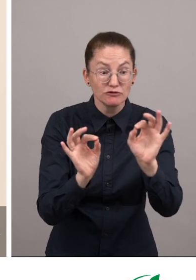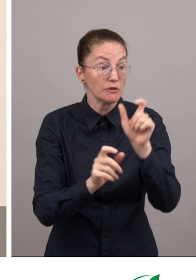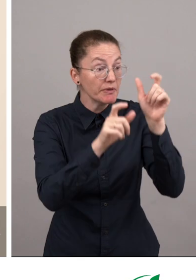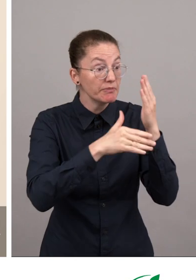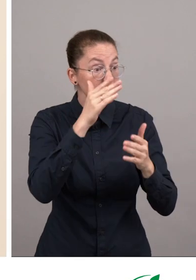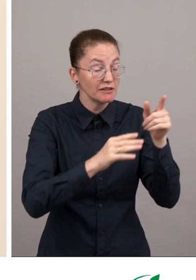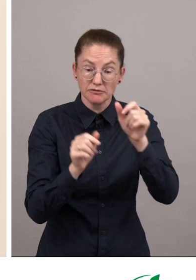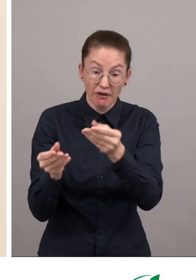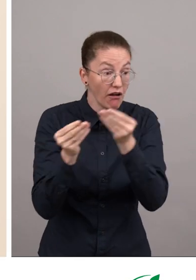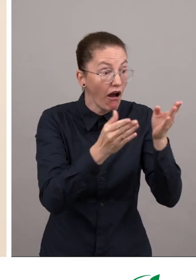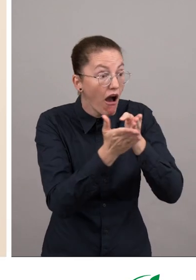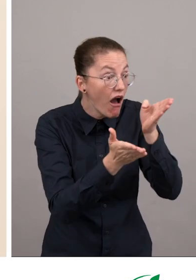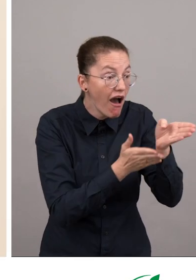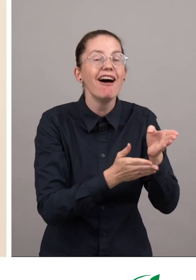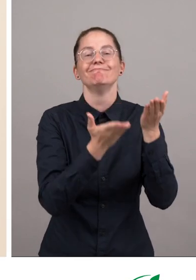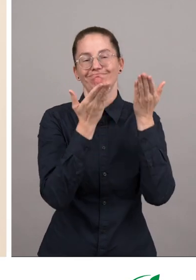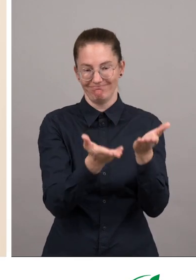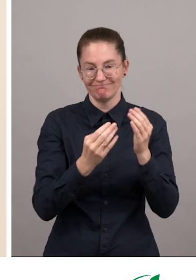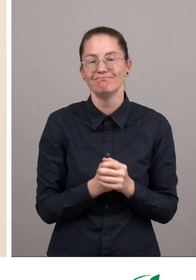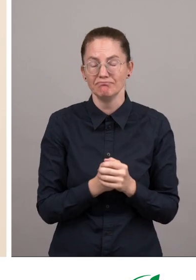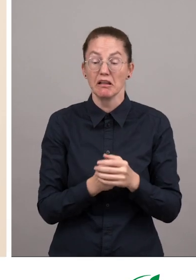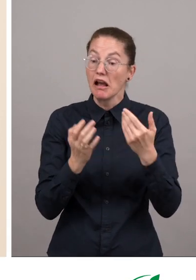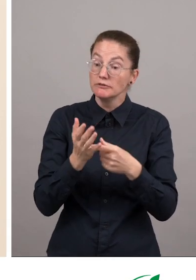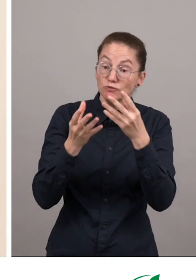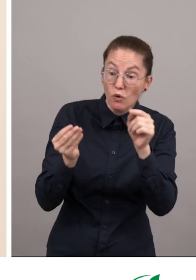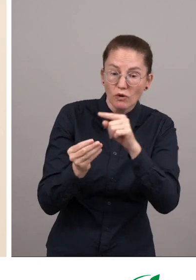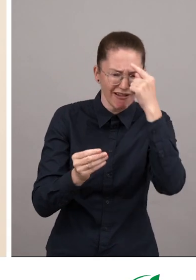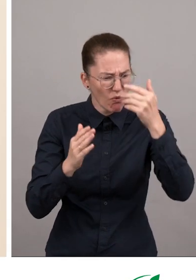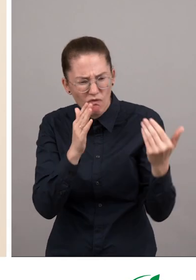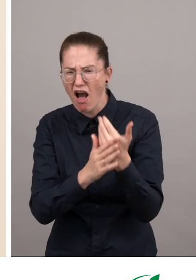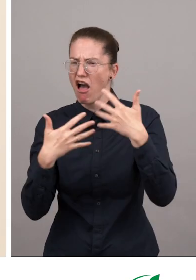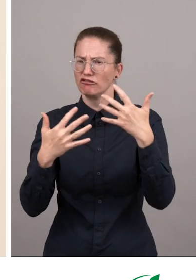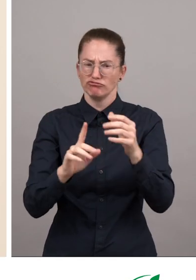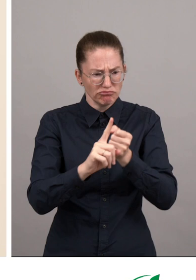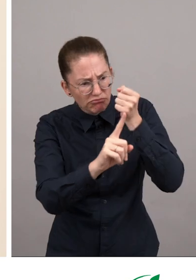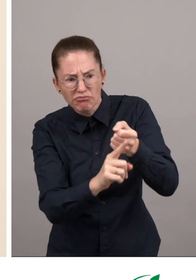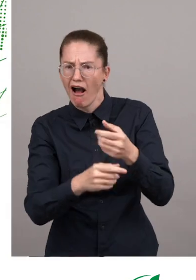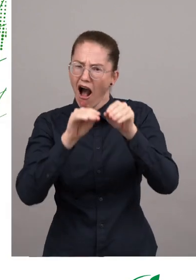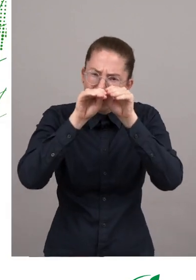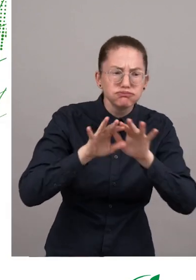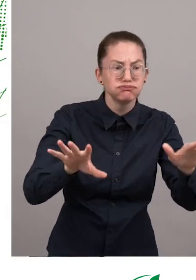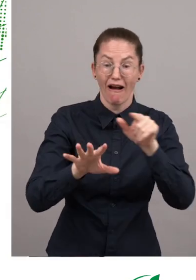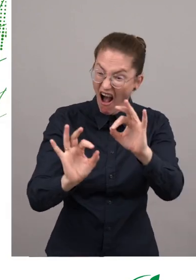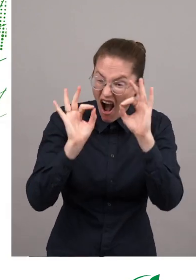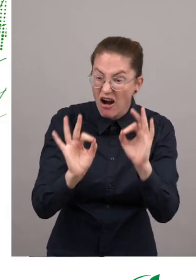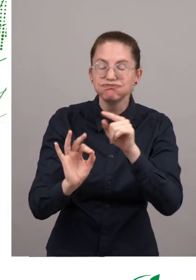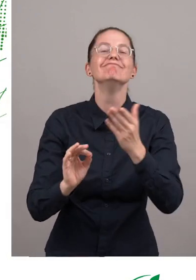The most innovative, impactful will get a Zero Project Award. Why inclusive employment?